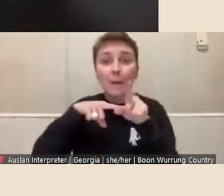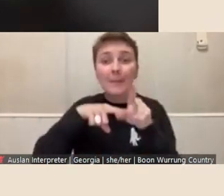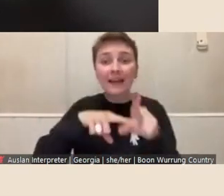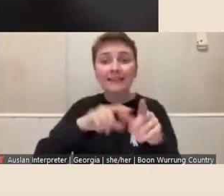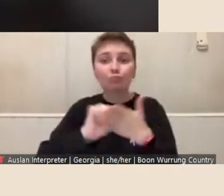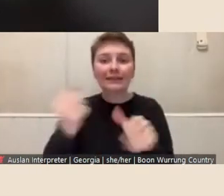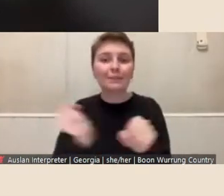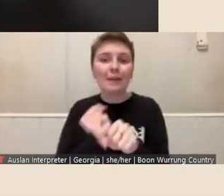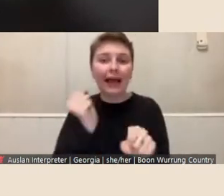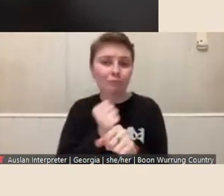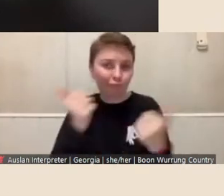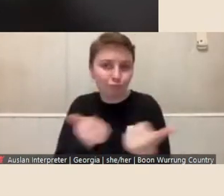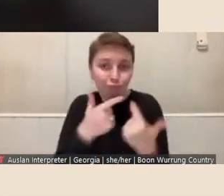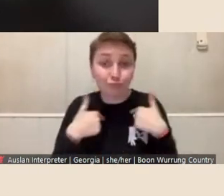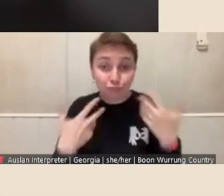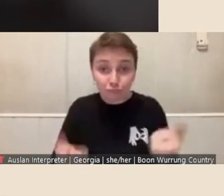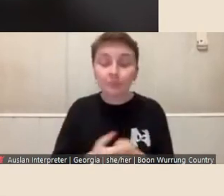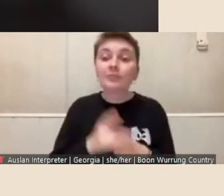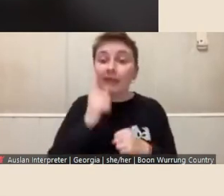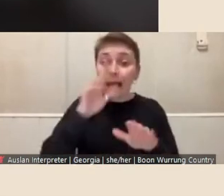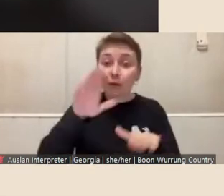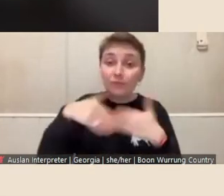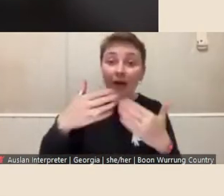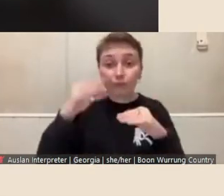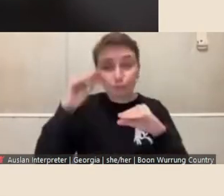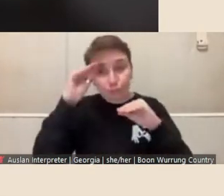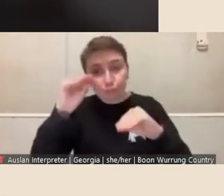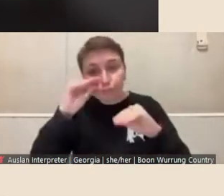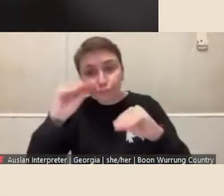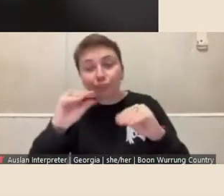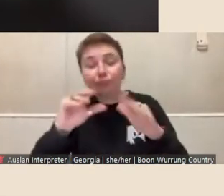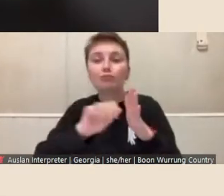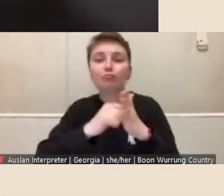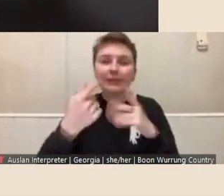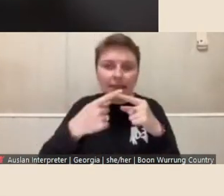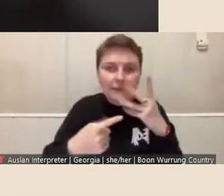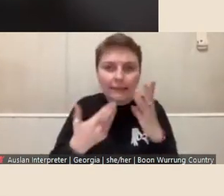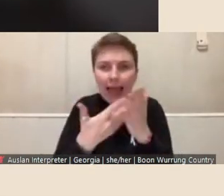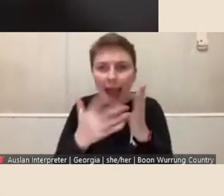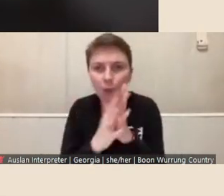We can provide tuition in a number of print techniques, with very highly skilled teachers.